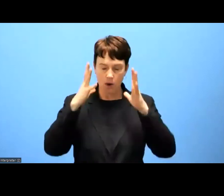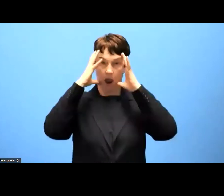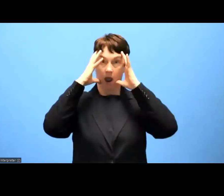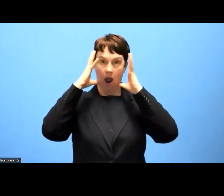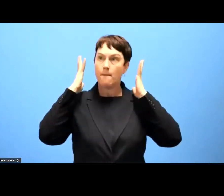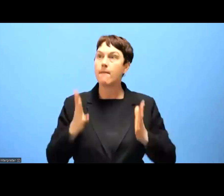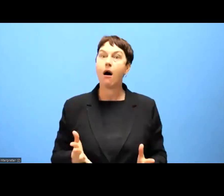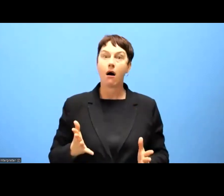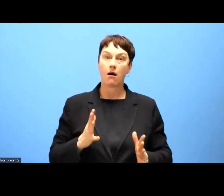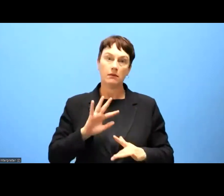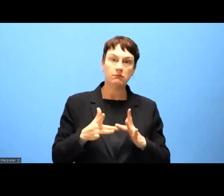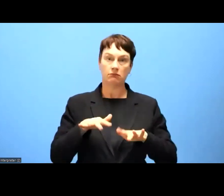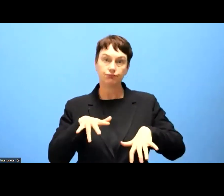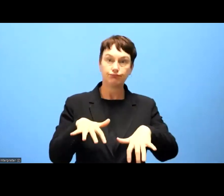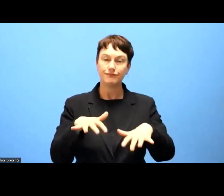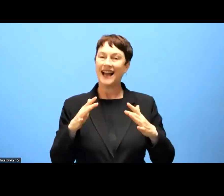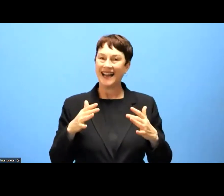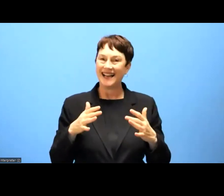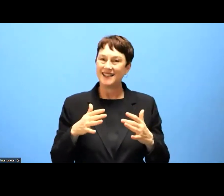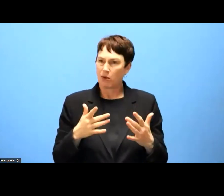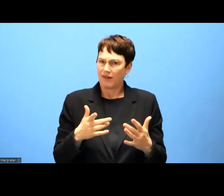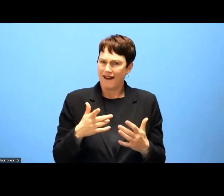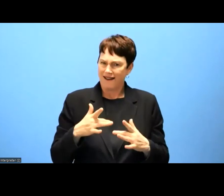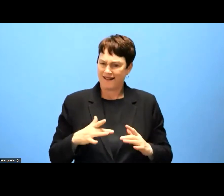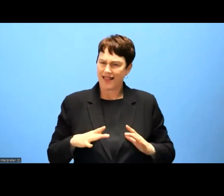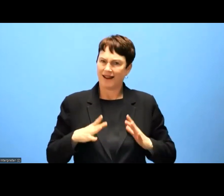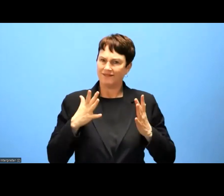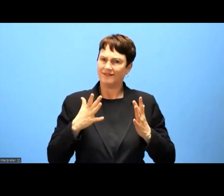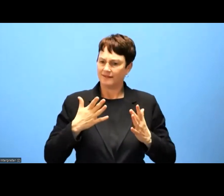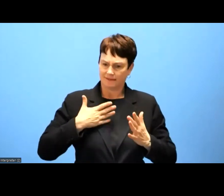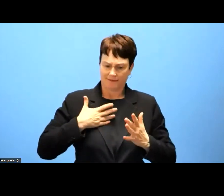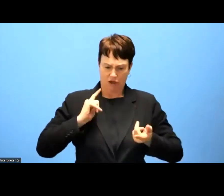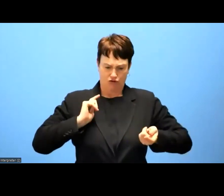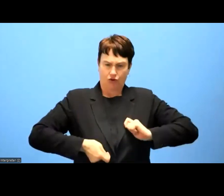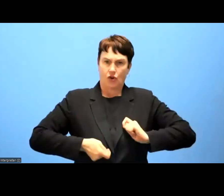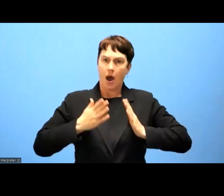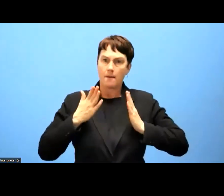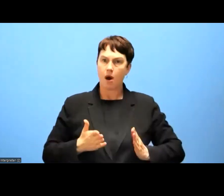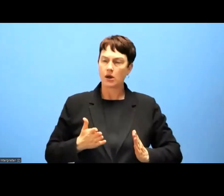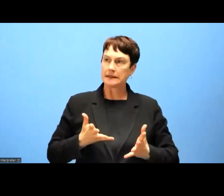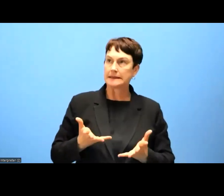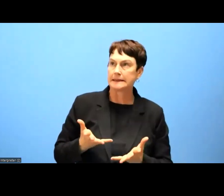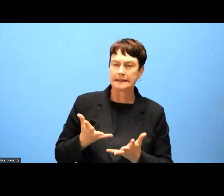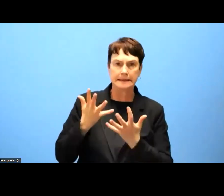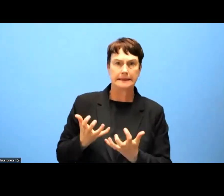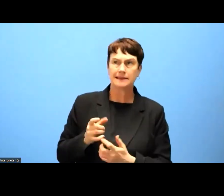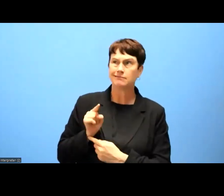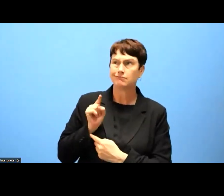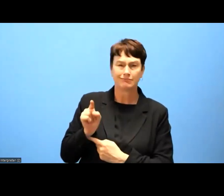became even more dependent on those websites and those mobile applications to access crucial